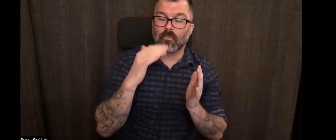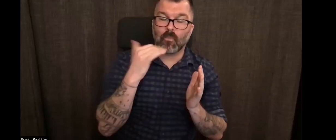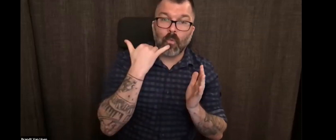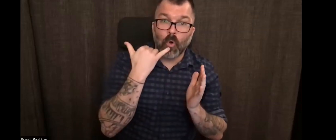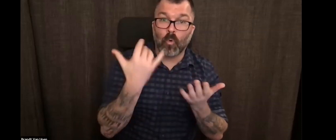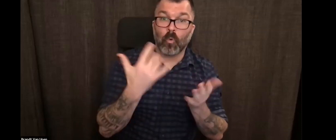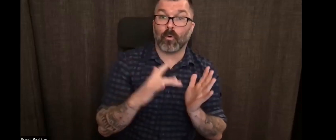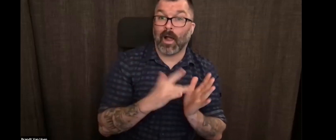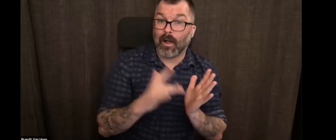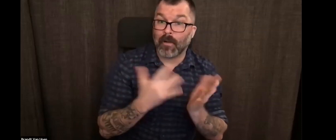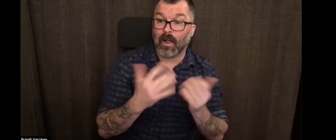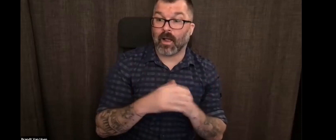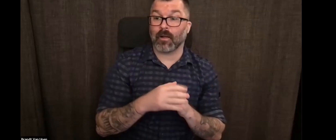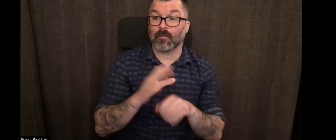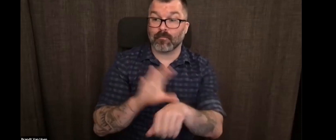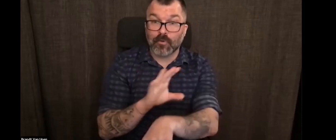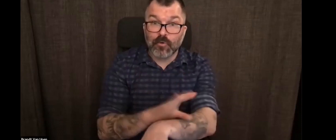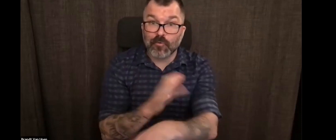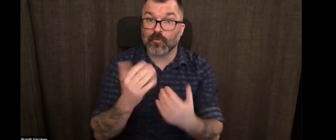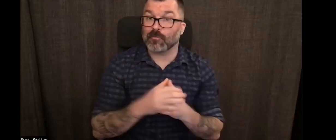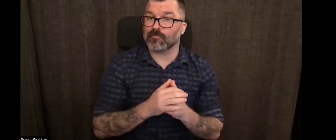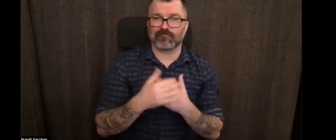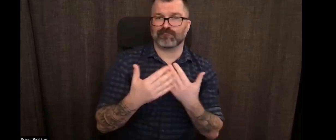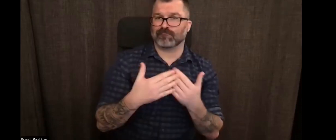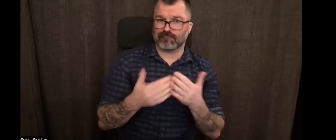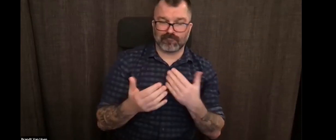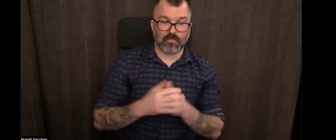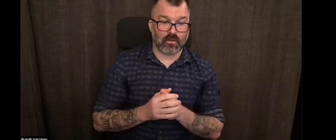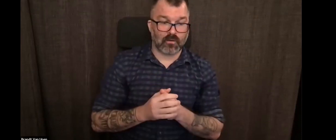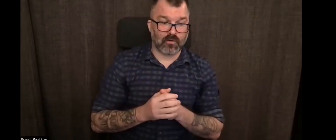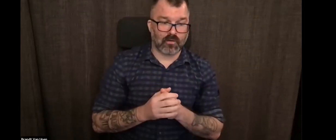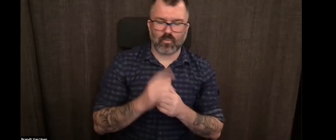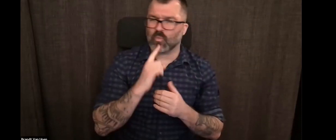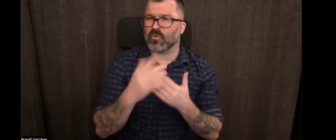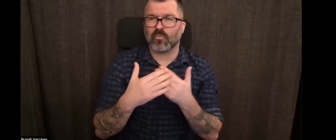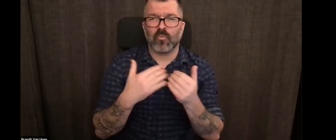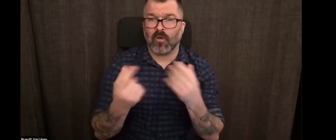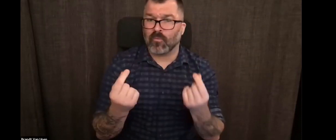you can come to the DC D L's website and borrow an e book